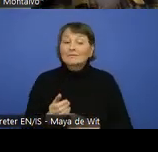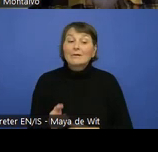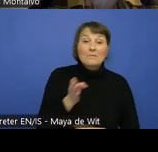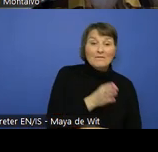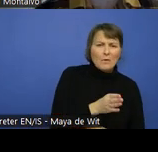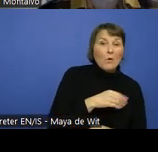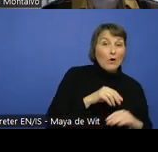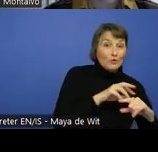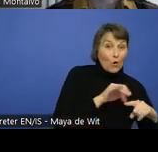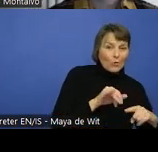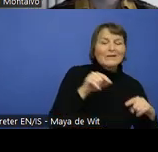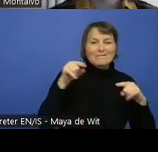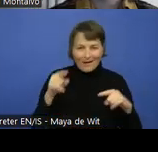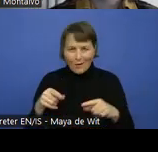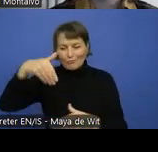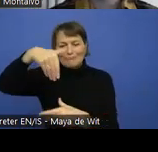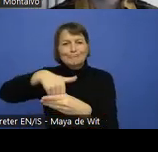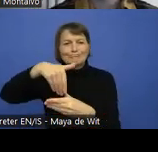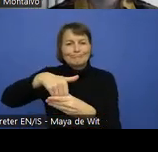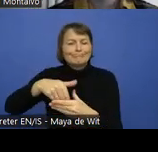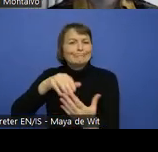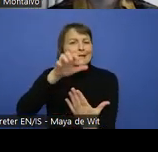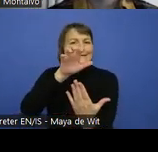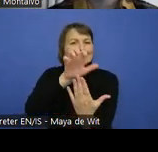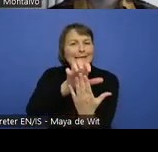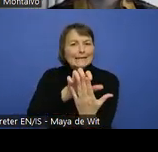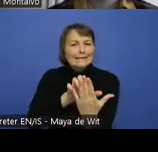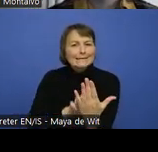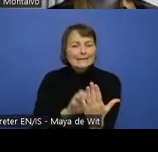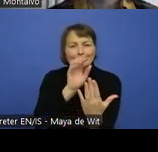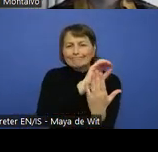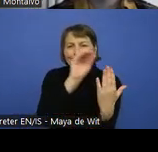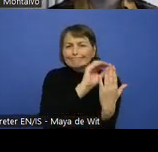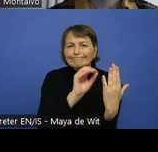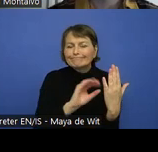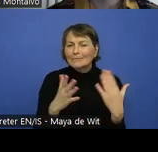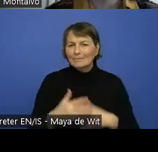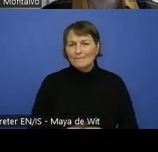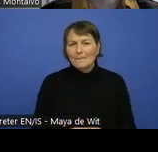Now we discuss what specific content should go in to the page title, what specific content